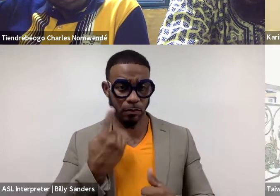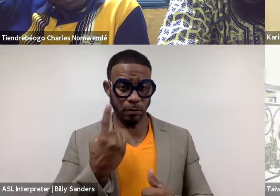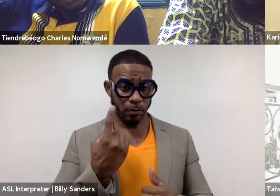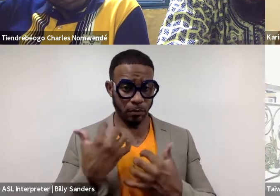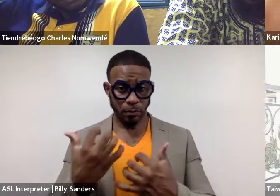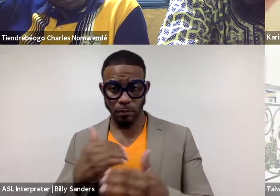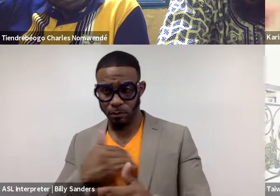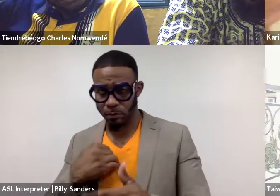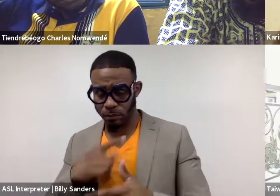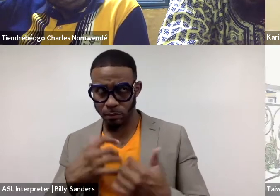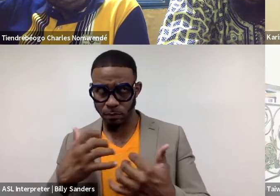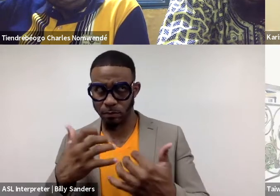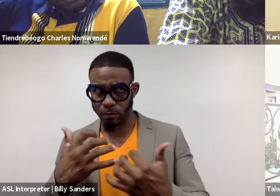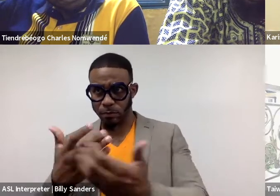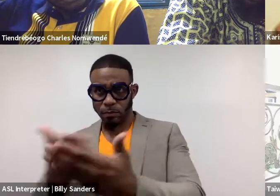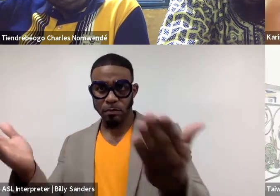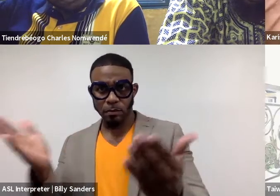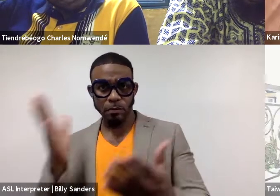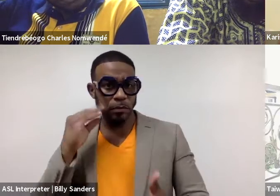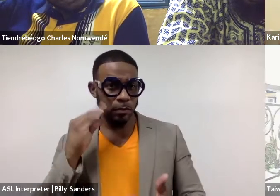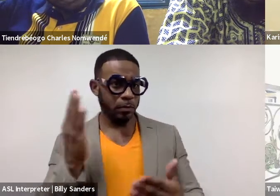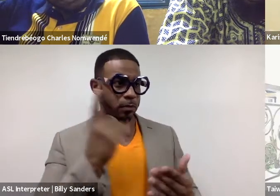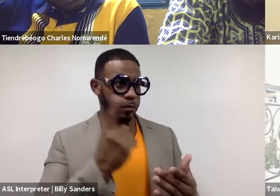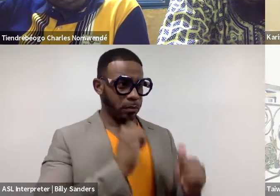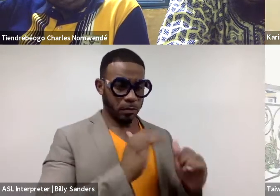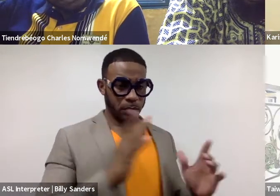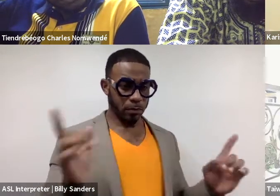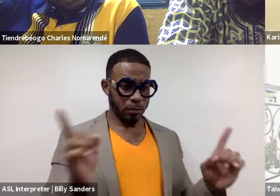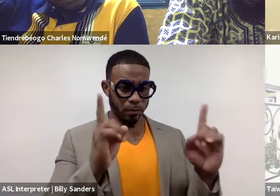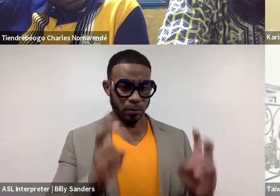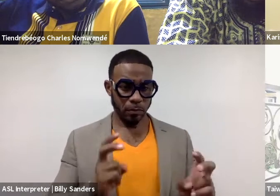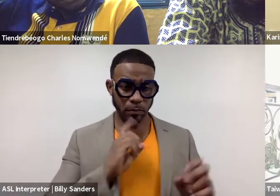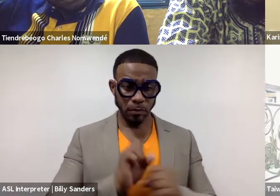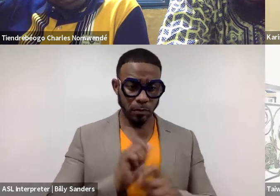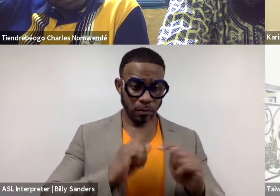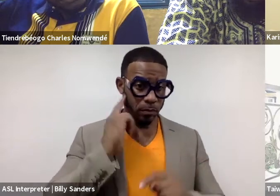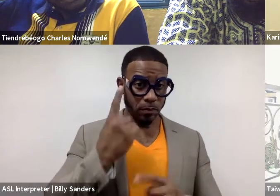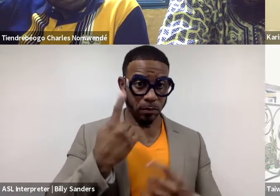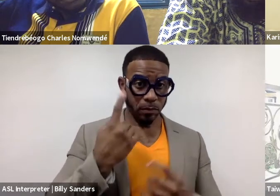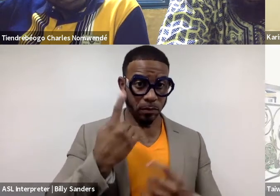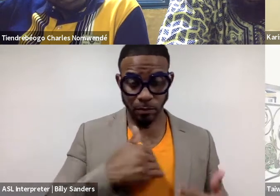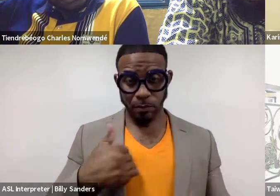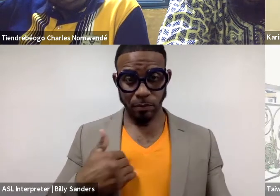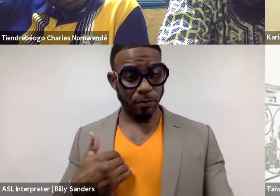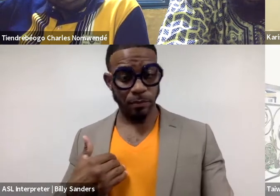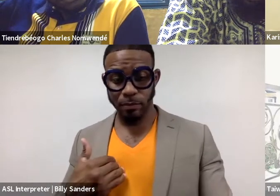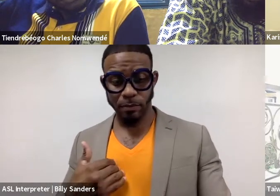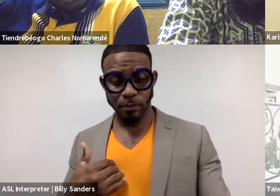or the audience(r) experiencing one performer and it's literally theater for one audience member. And it was founded by Christine Jones.